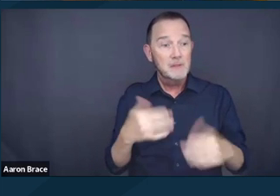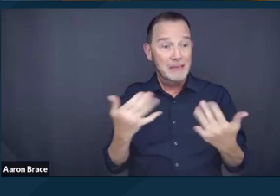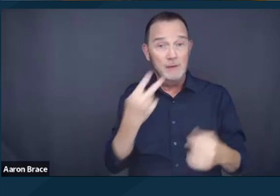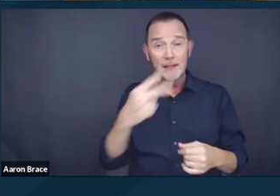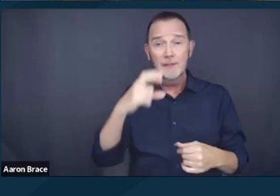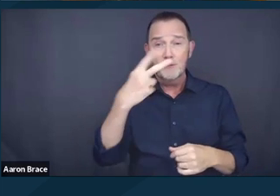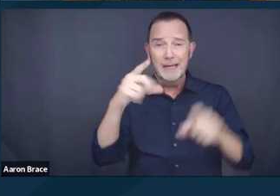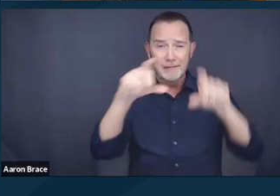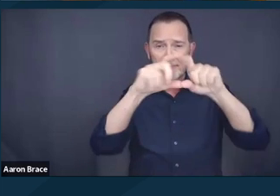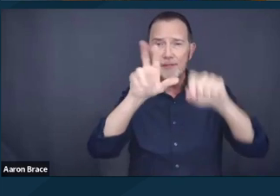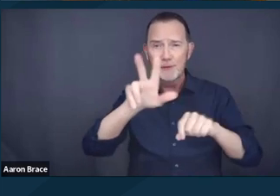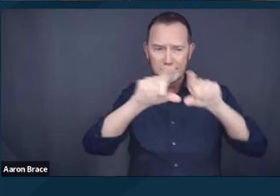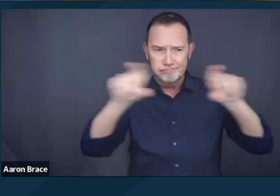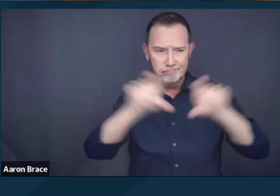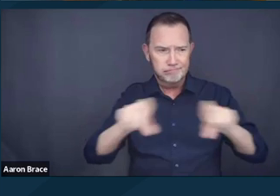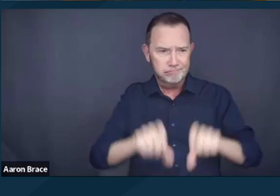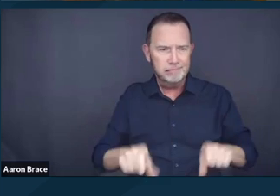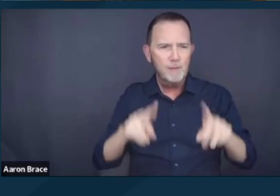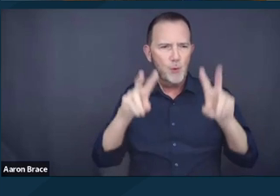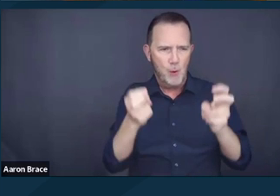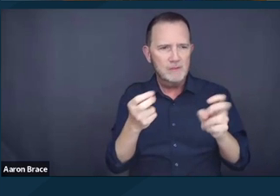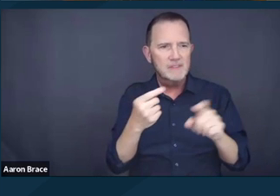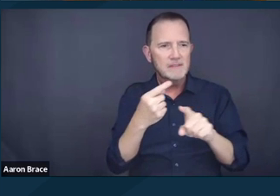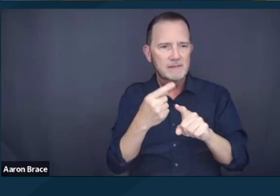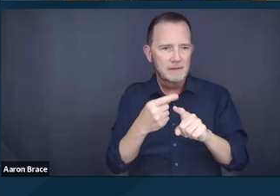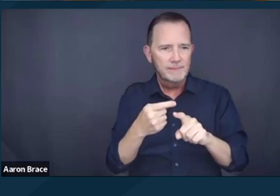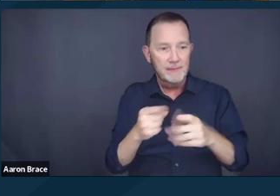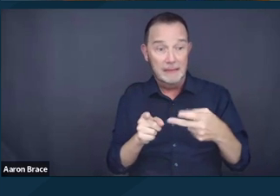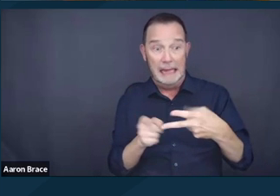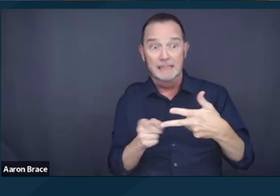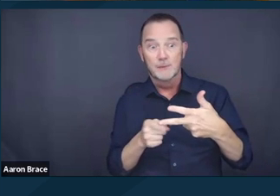including appointed officials, of course, Justice Sonia Sotomayor,